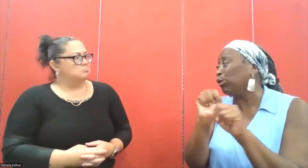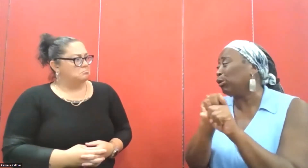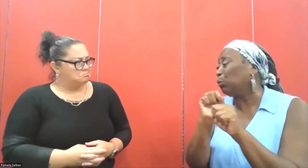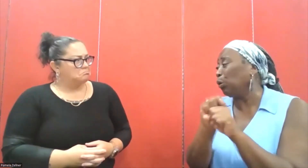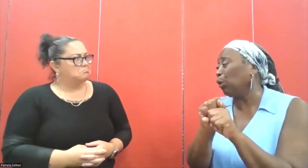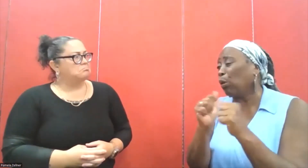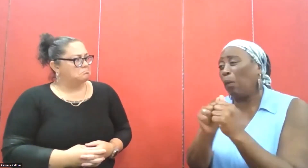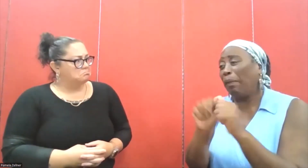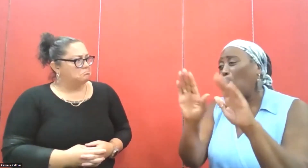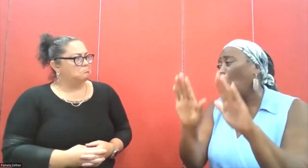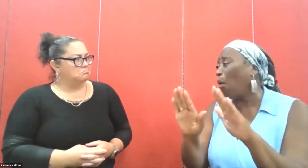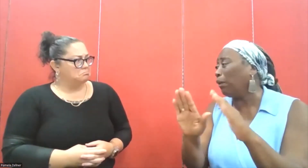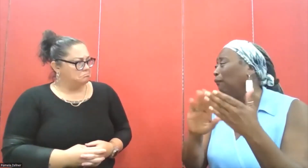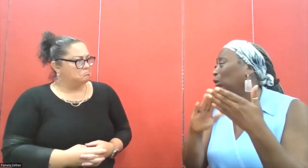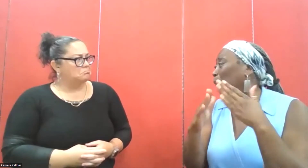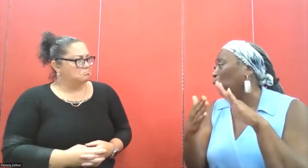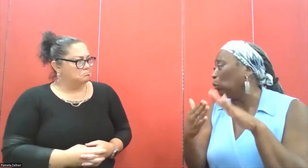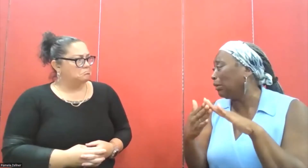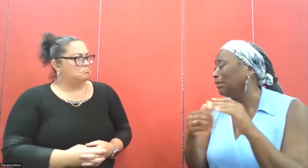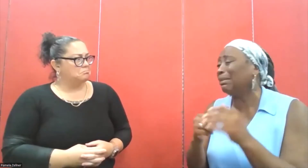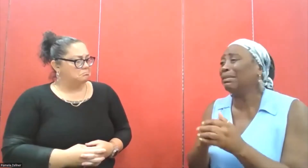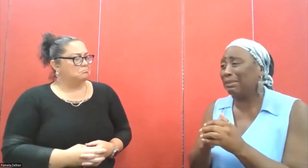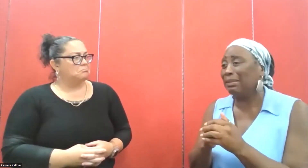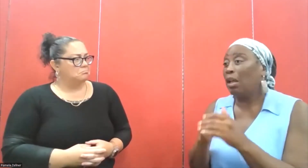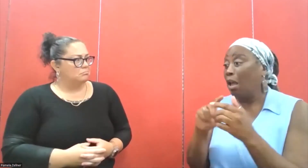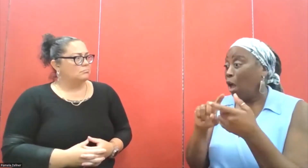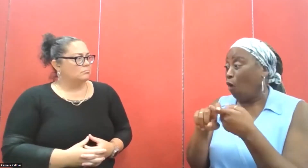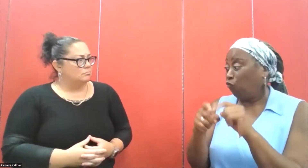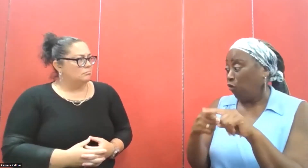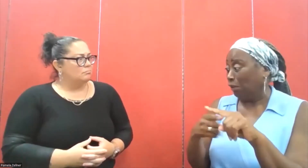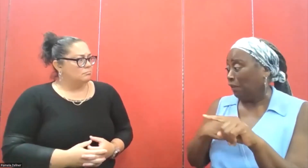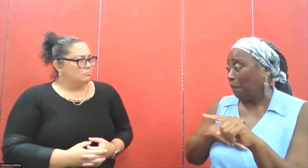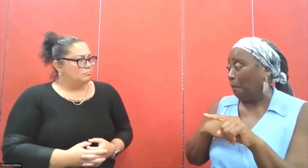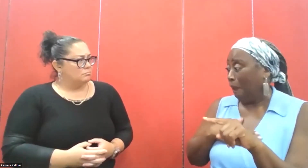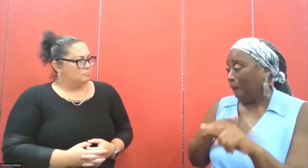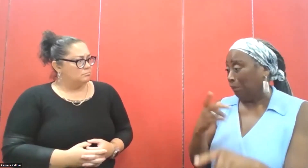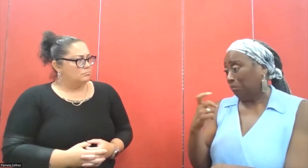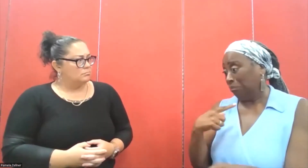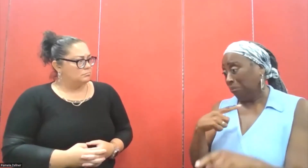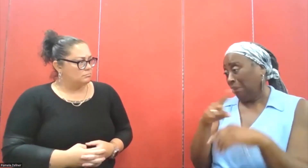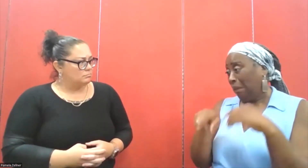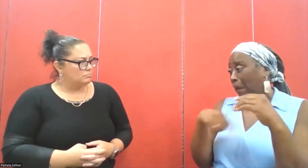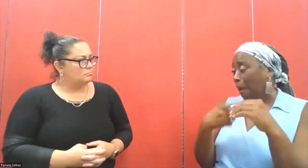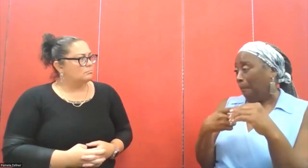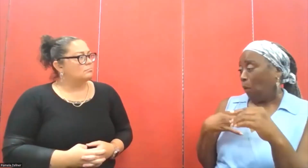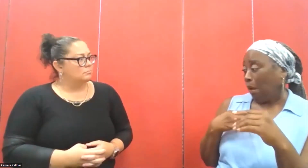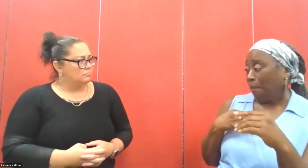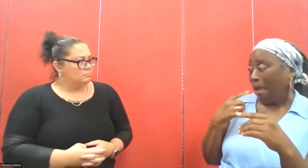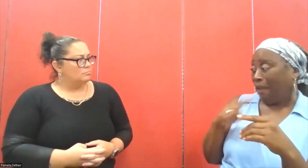This is an amazing opportunity to work with a wonderful community. A friend of mine asked me